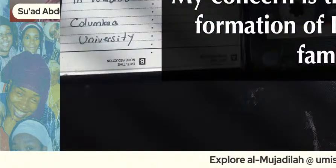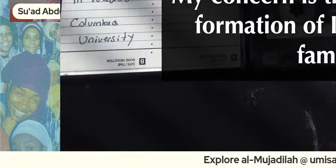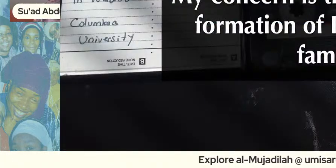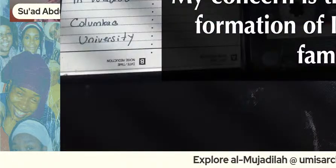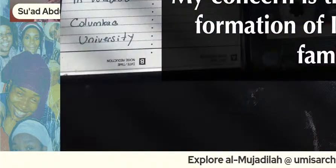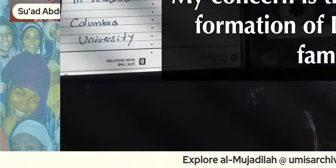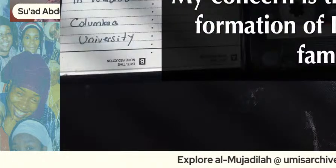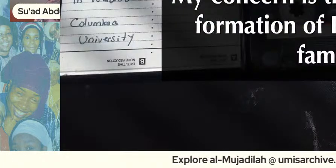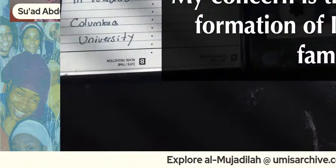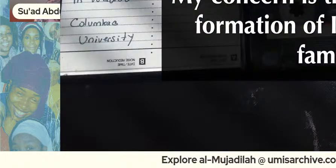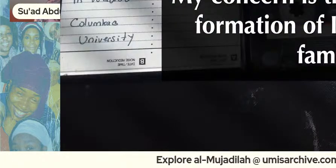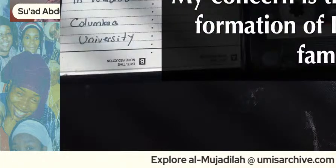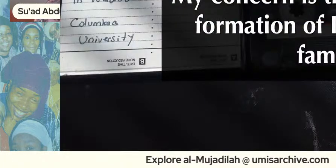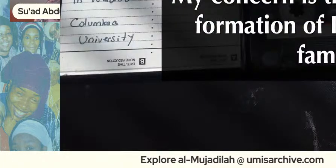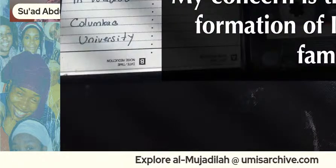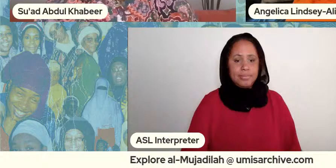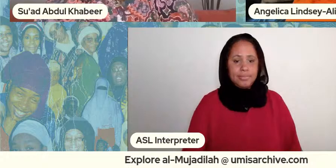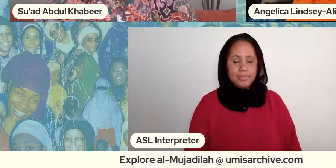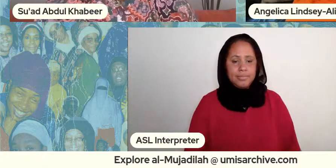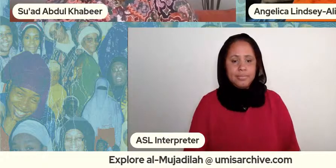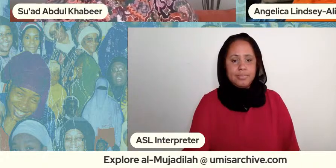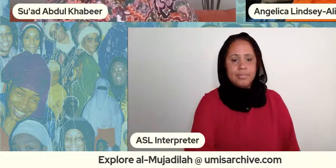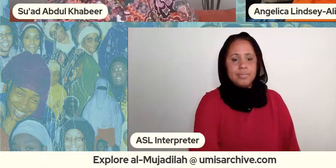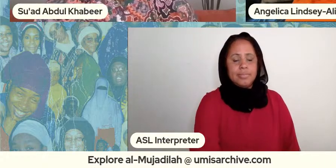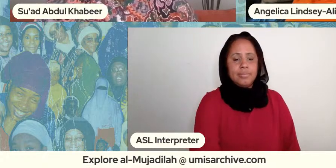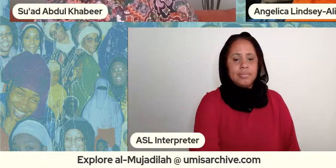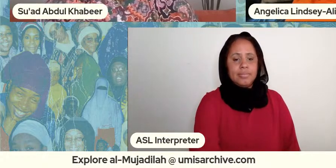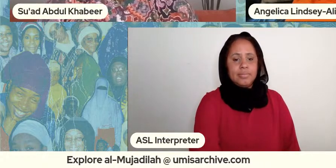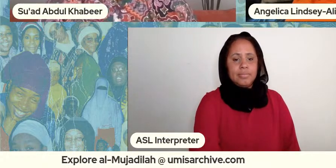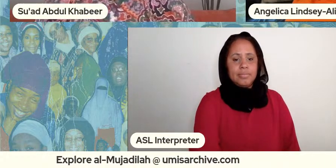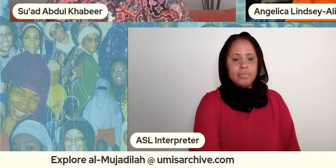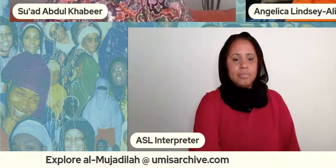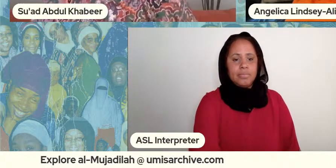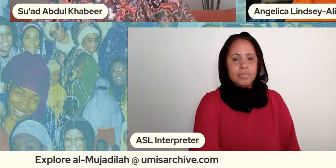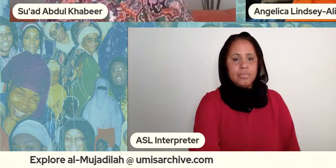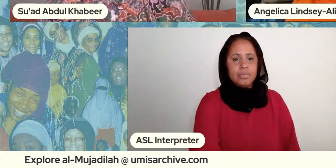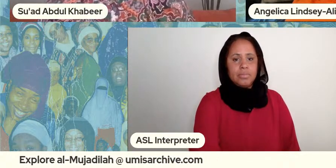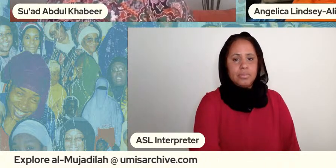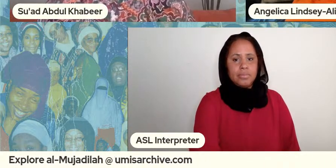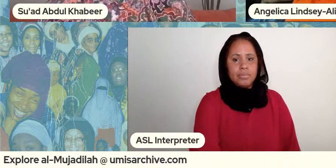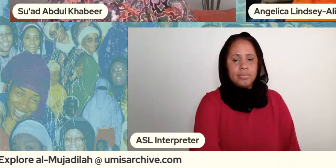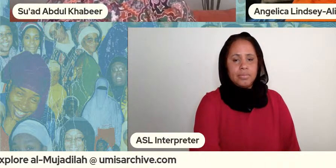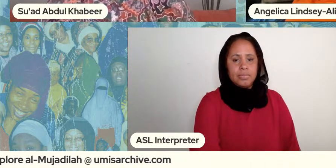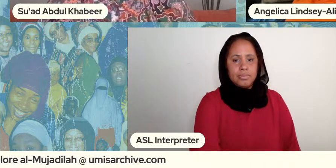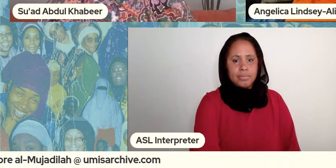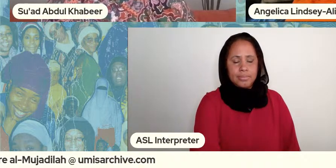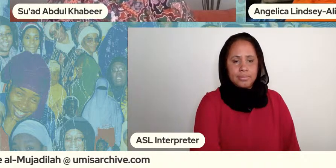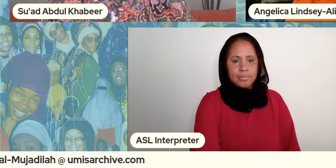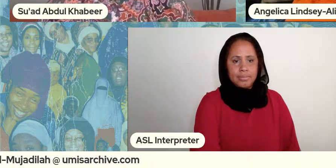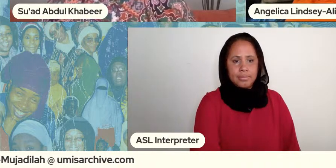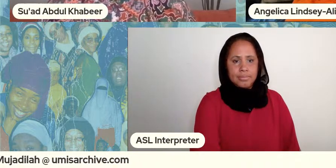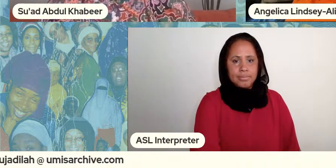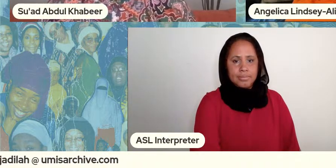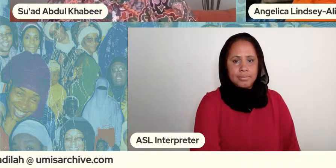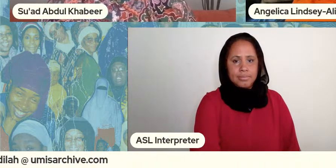my concern is